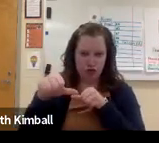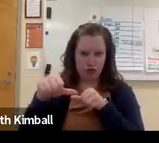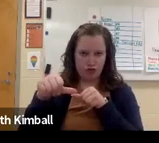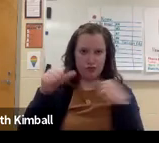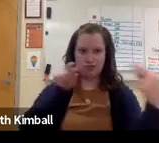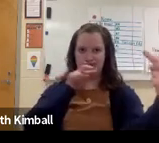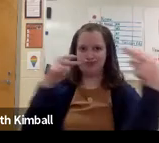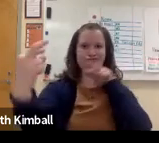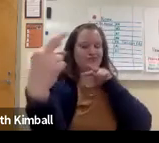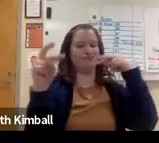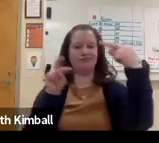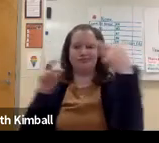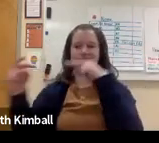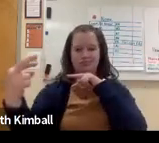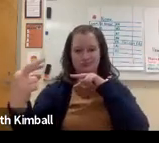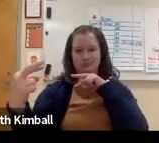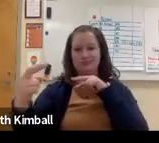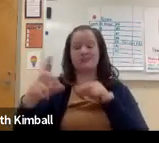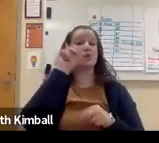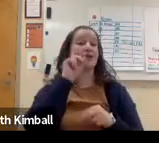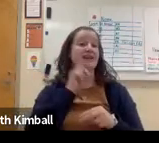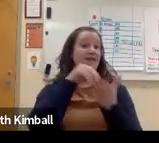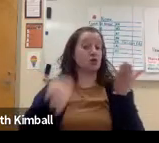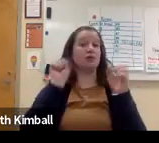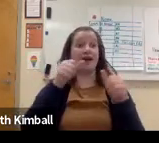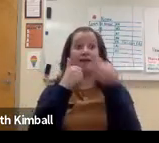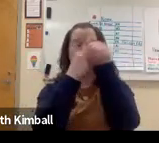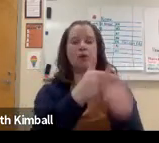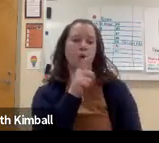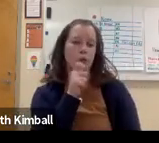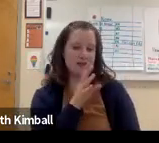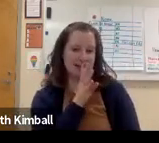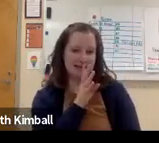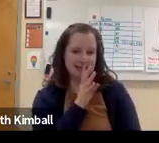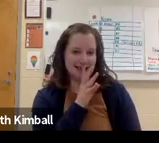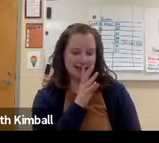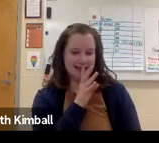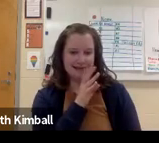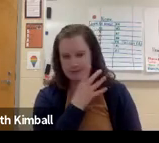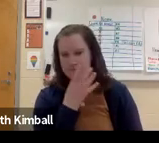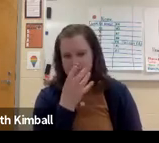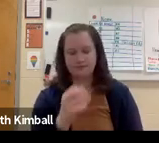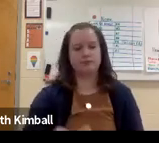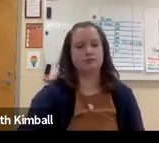seating. That's the best scenario for deaf students, so that they can have a visual sight line on all of the students.